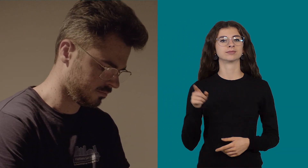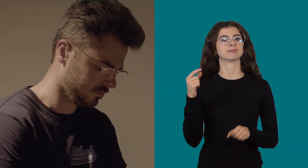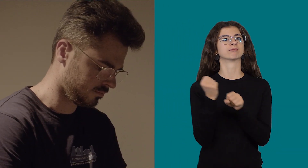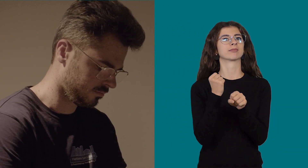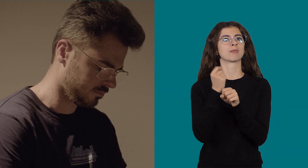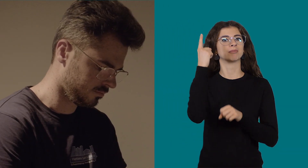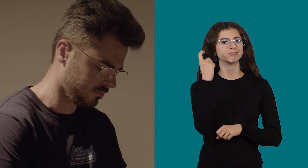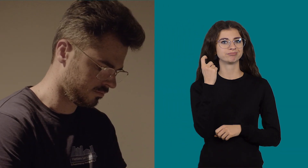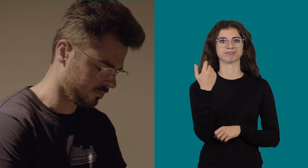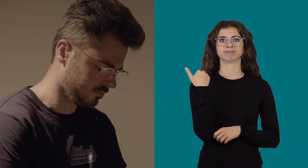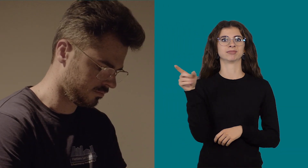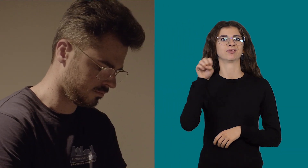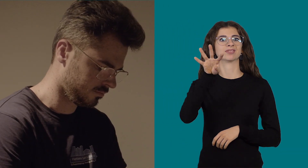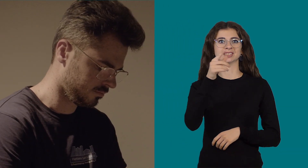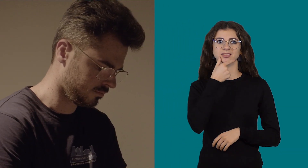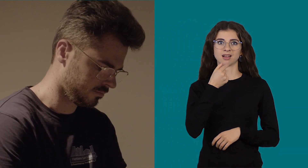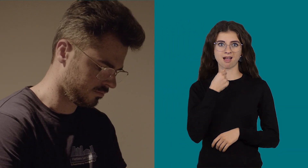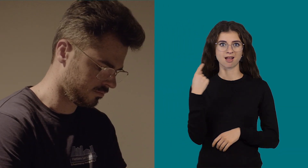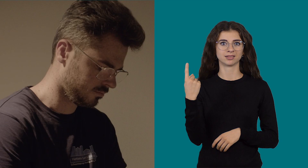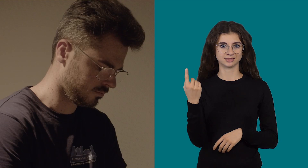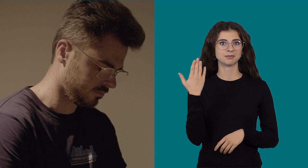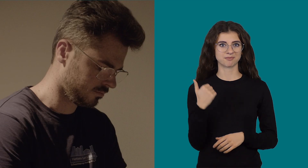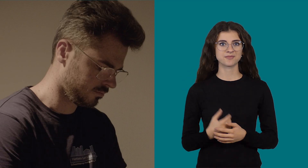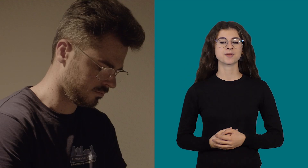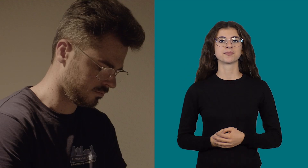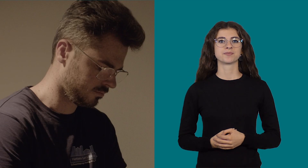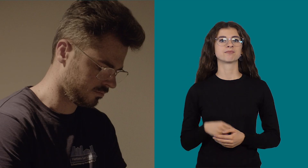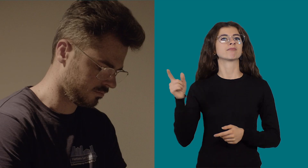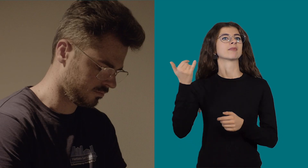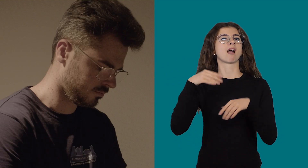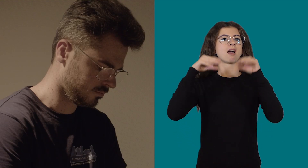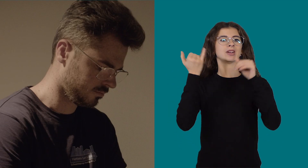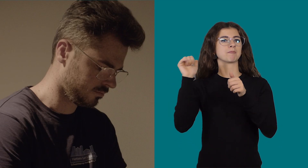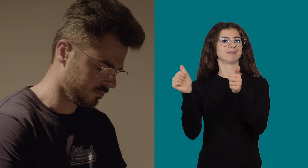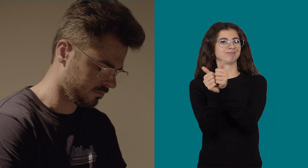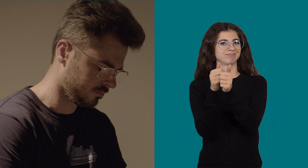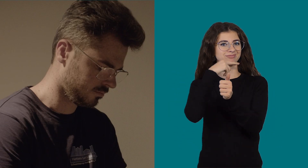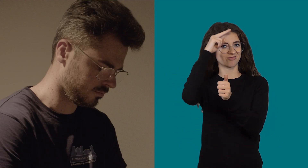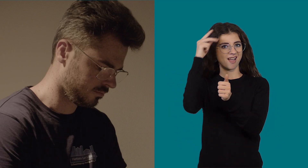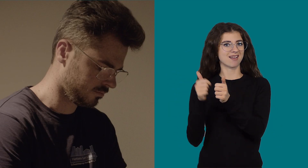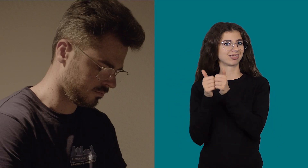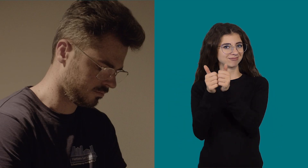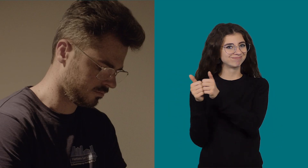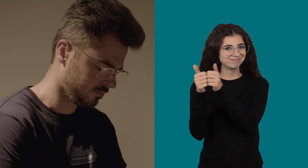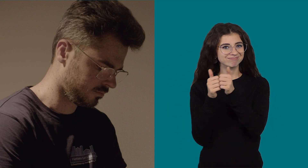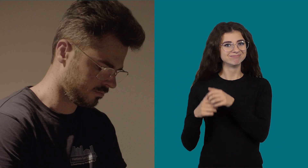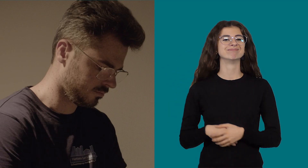Jordy has been working here since he was 14 years old. At first, he always went with his father.